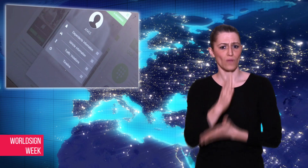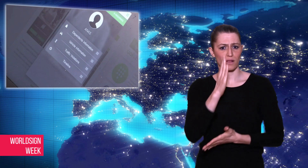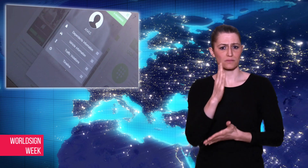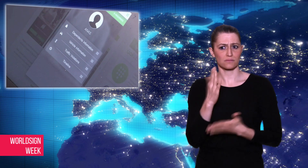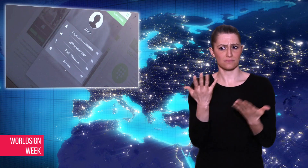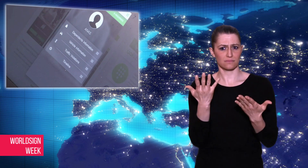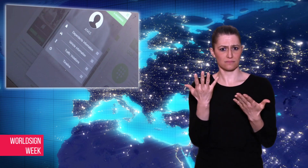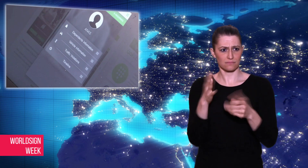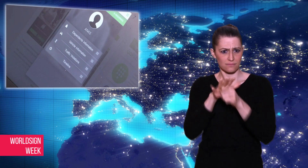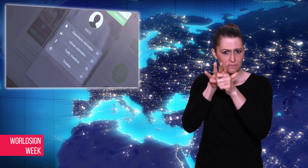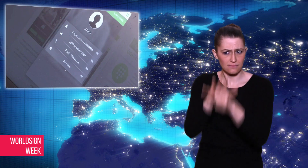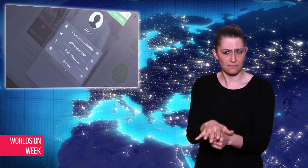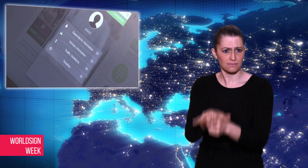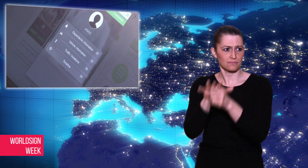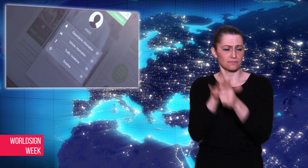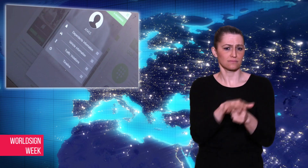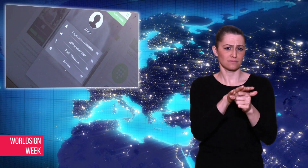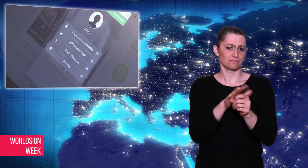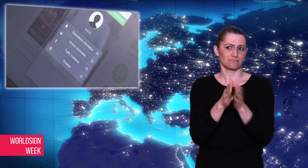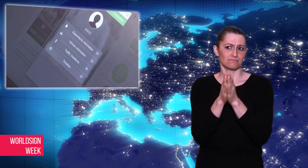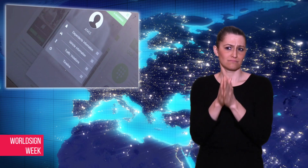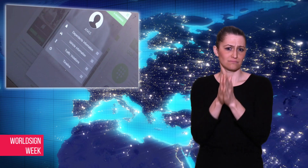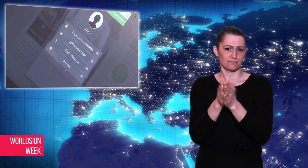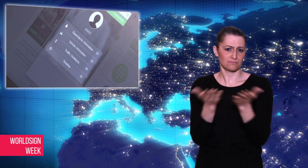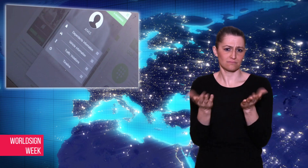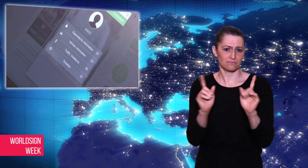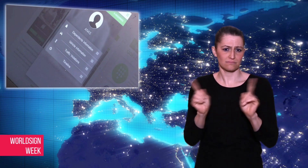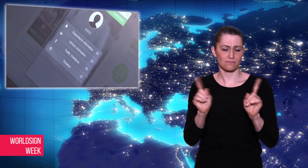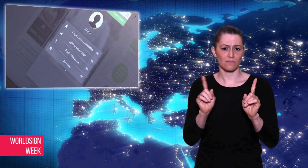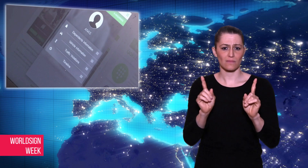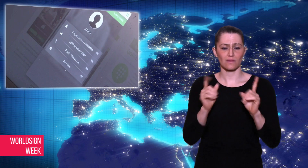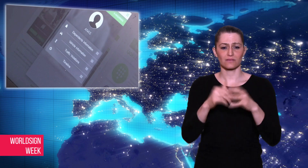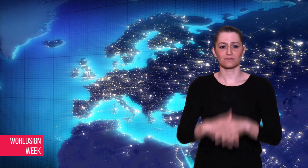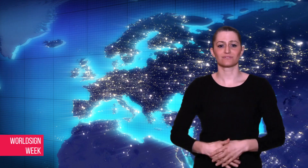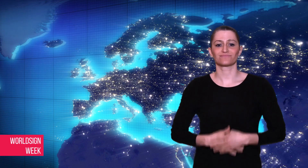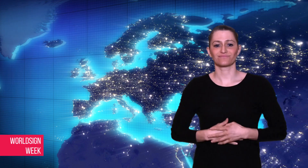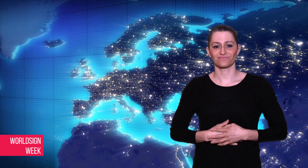violating Saudi women’s human rights.